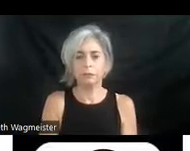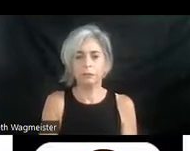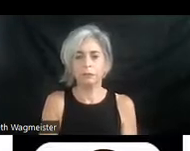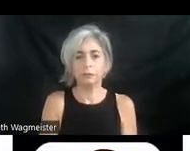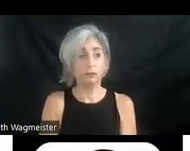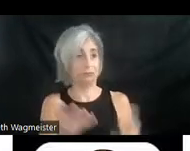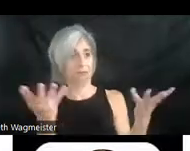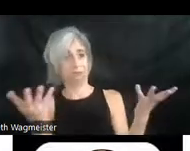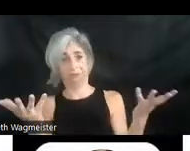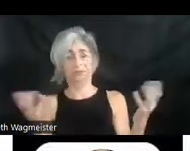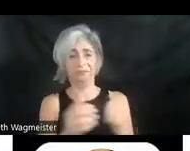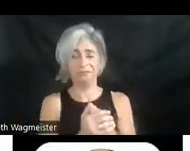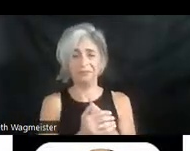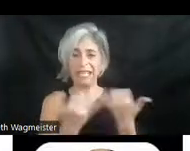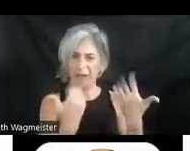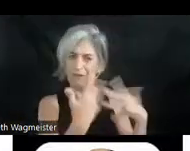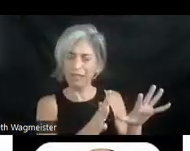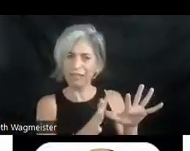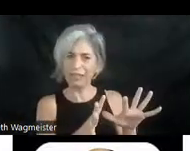I loved watching Beth sign